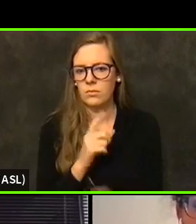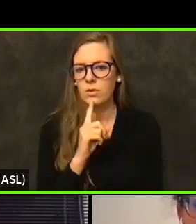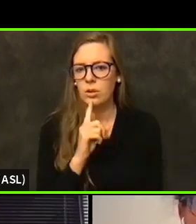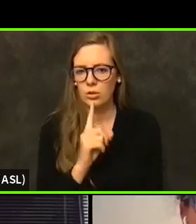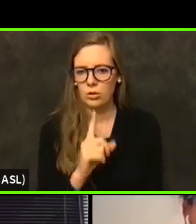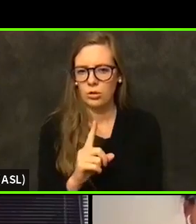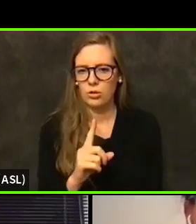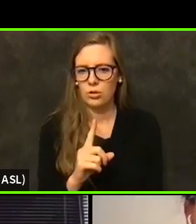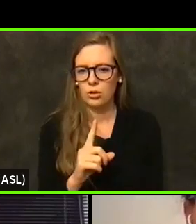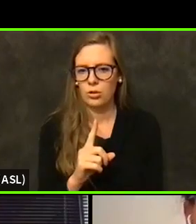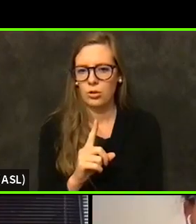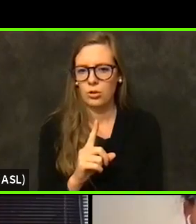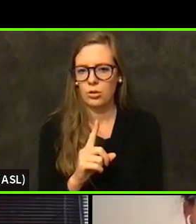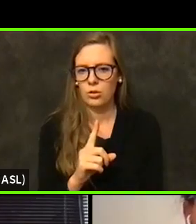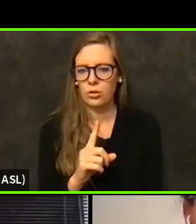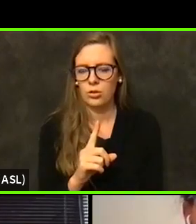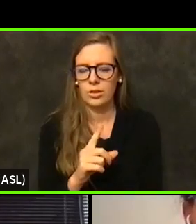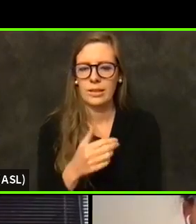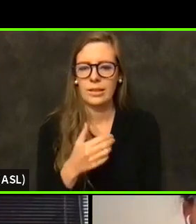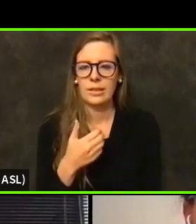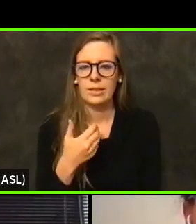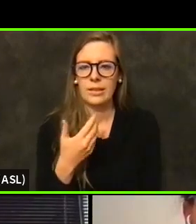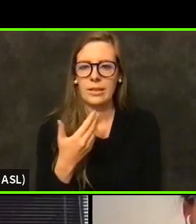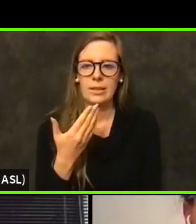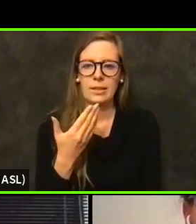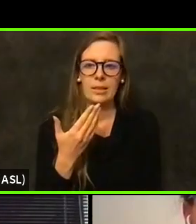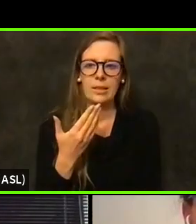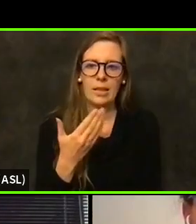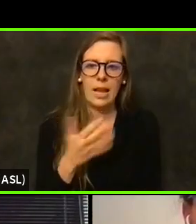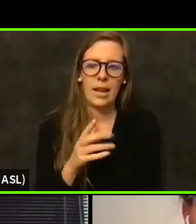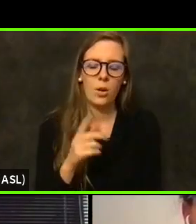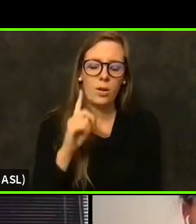I don't want to I don't want to sound like I distrust hospitals, but